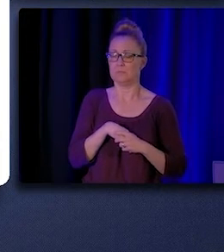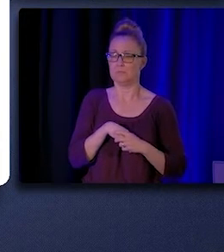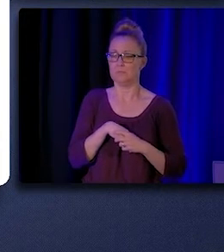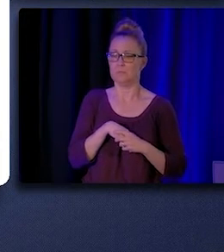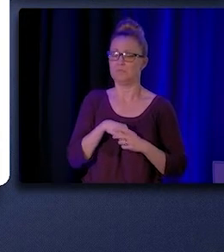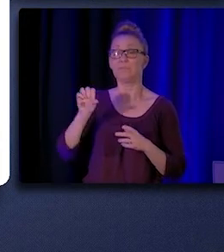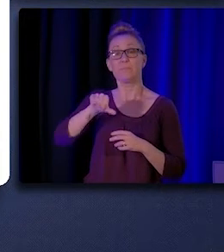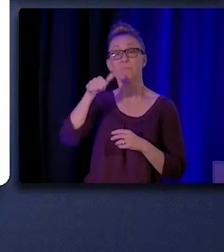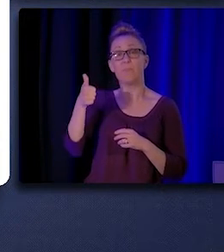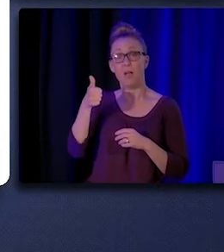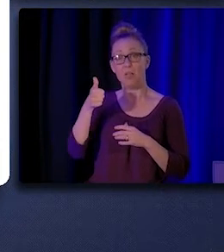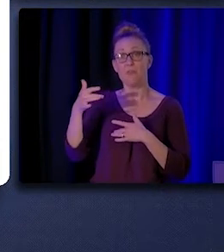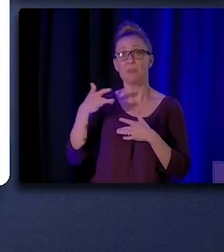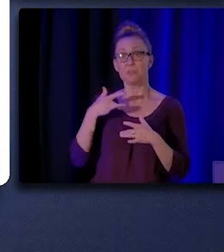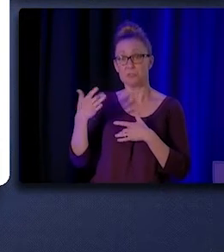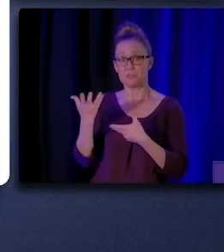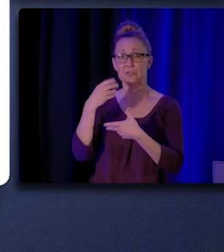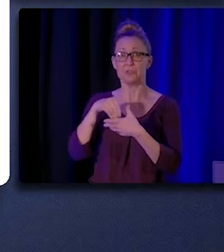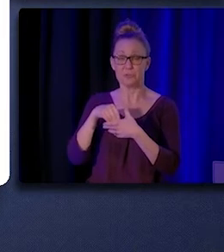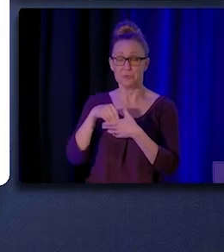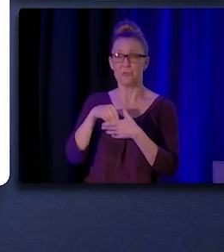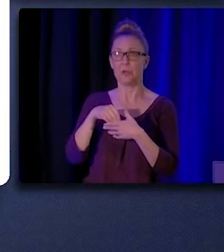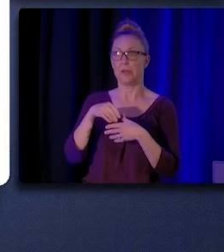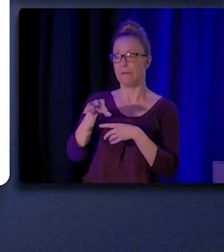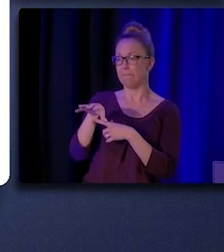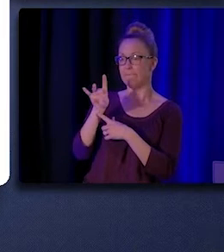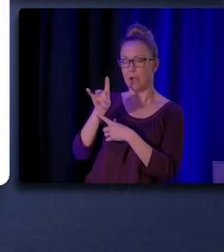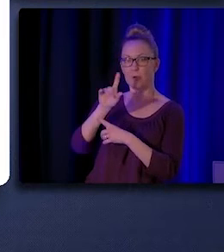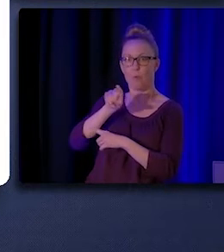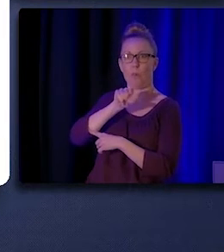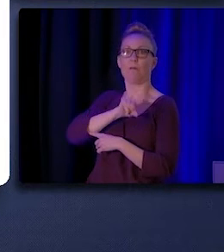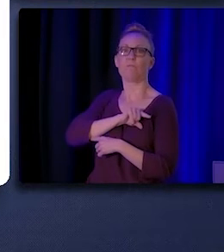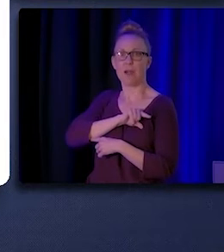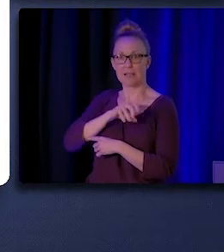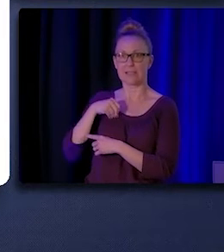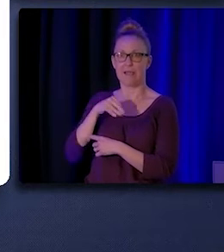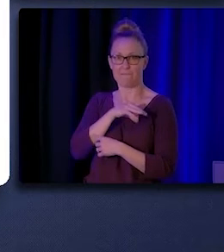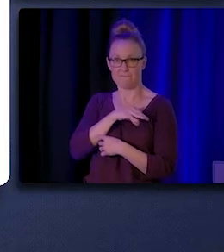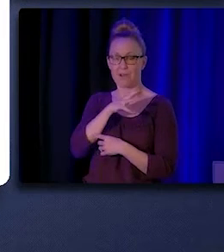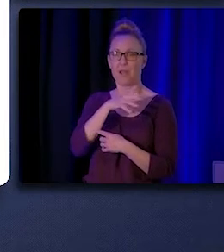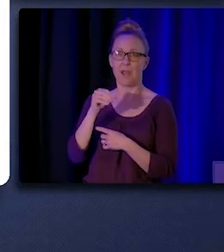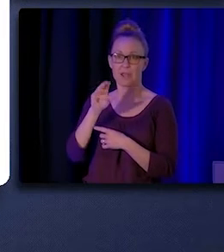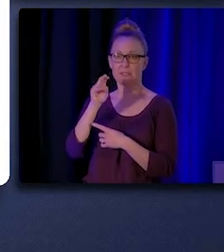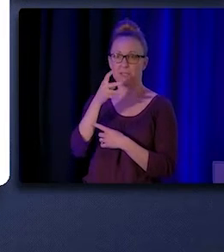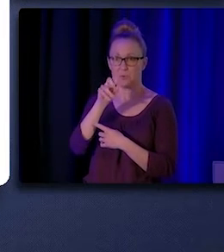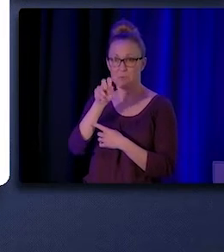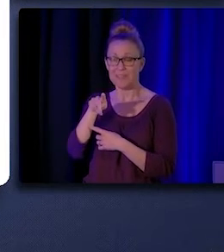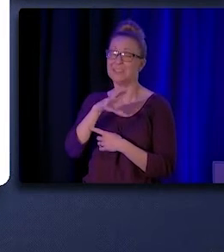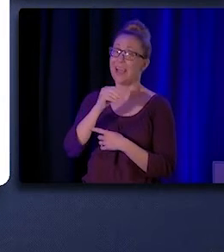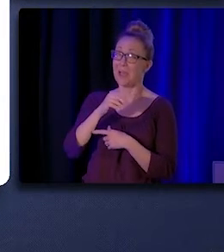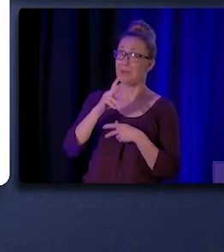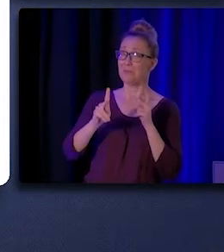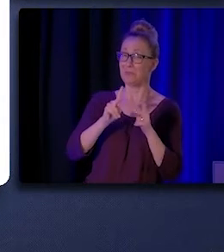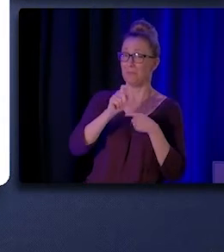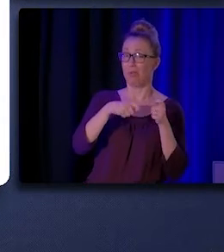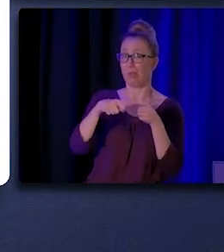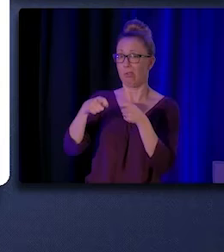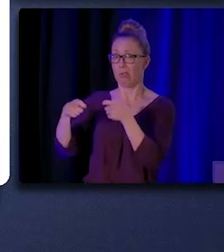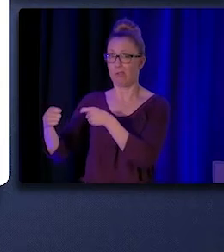Other top concerns included finding qualified CHW/Ps or staff turnover, particularly for clinics.